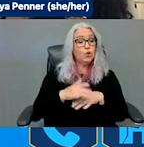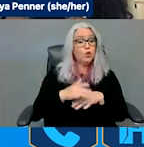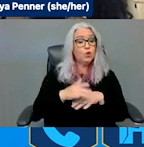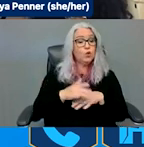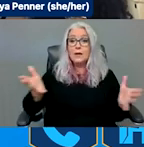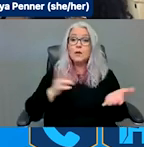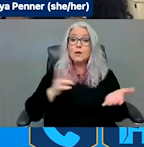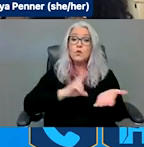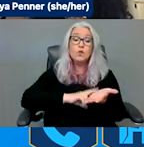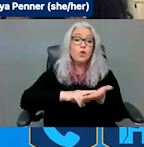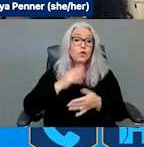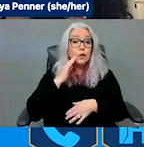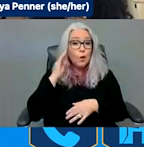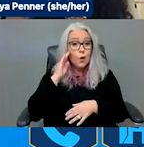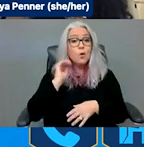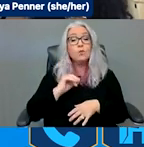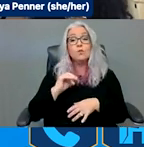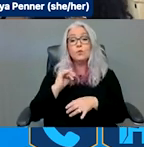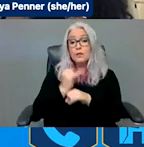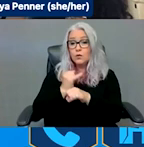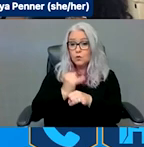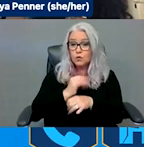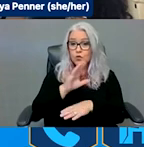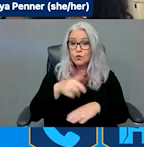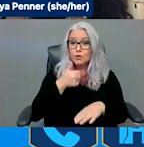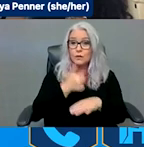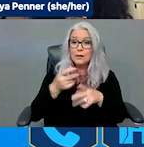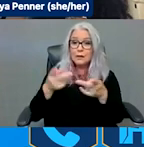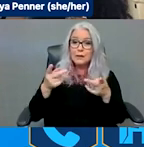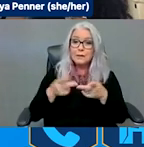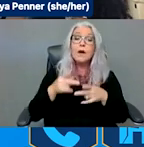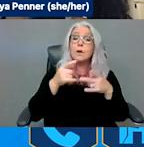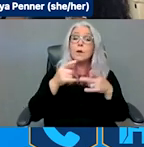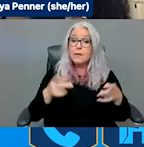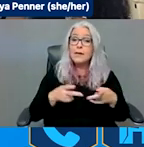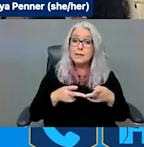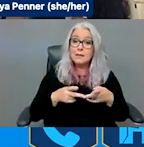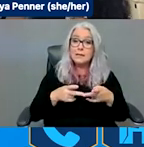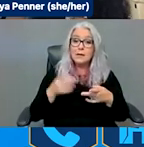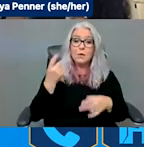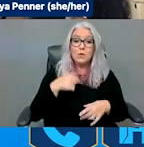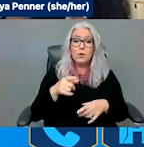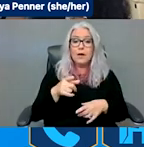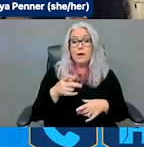are places where they see spreads. And now with the public health emergency ending